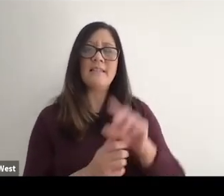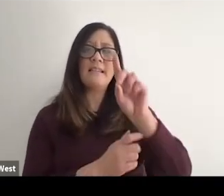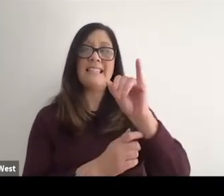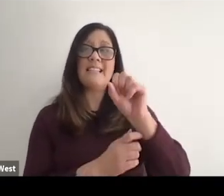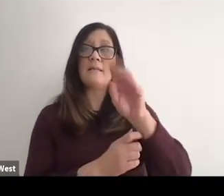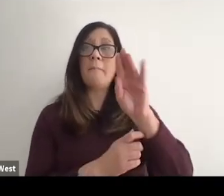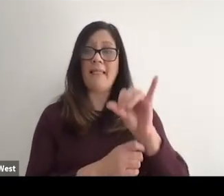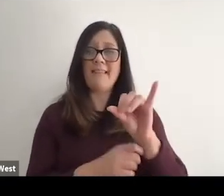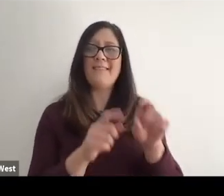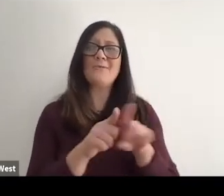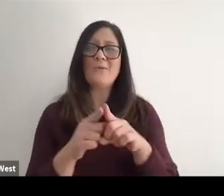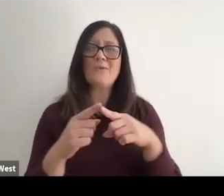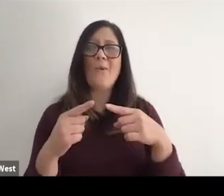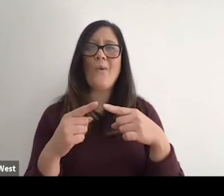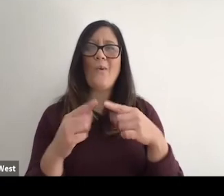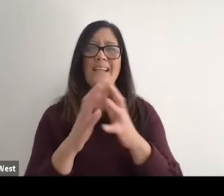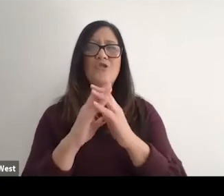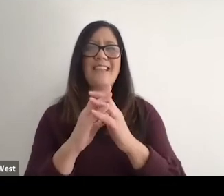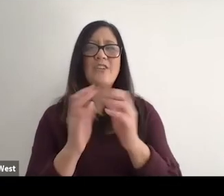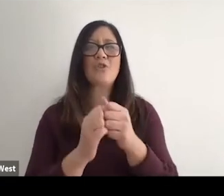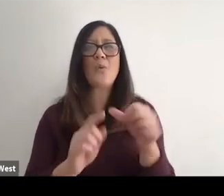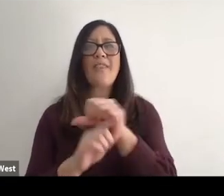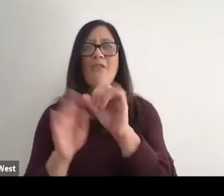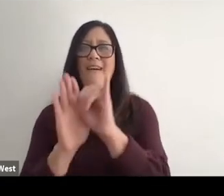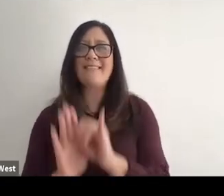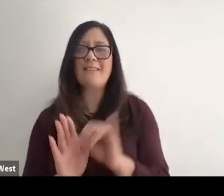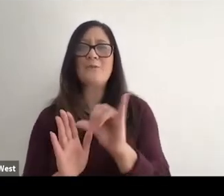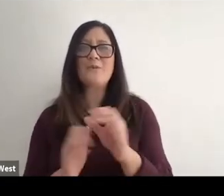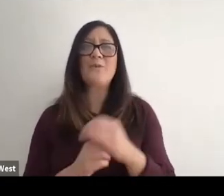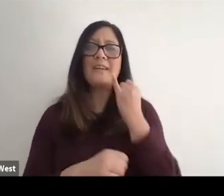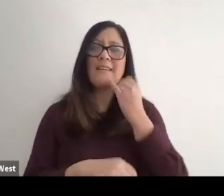with all those others that I listed. And that if you want to be successful in improving